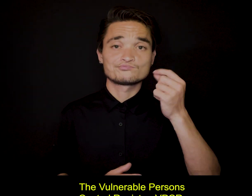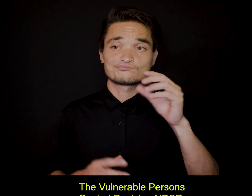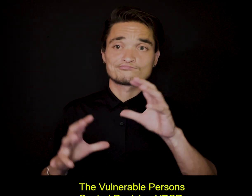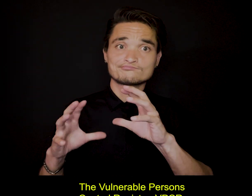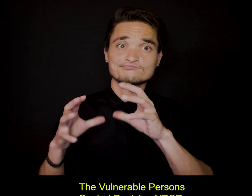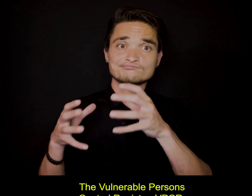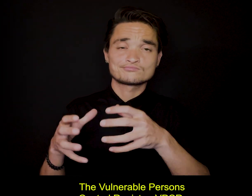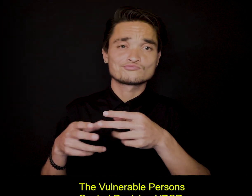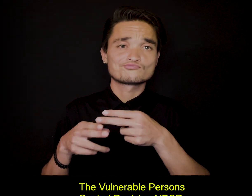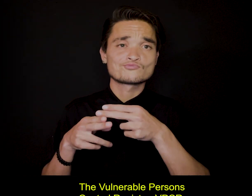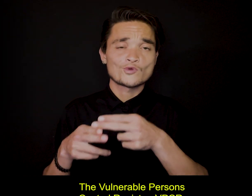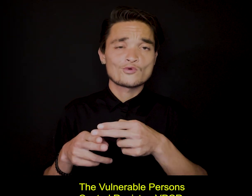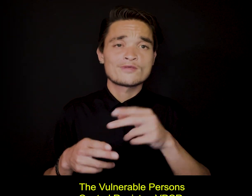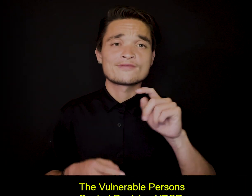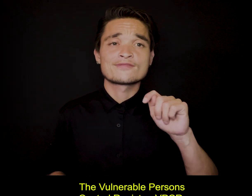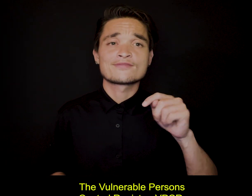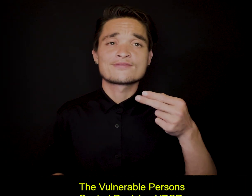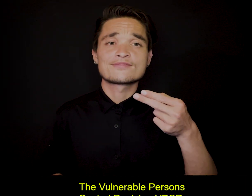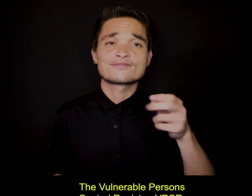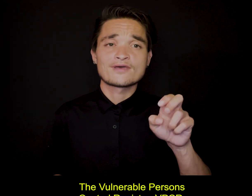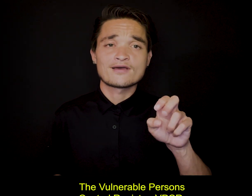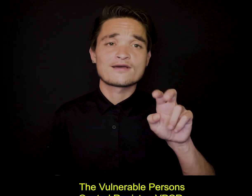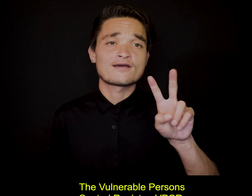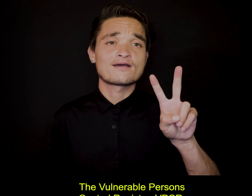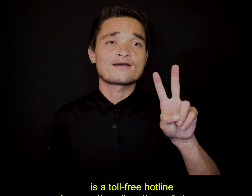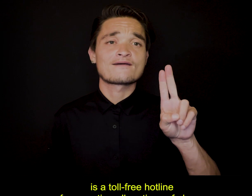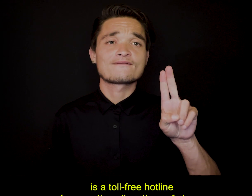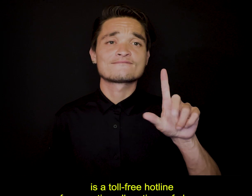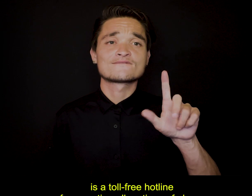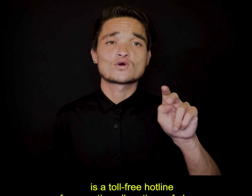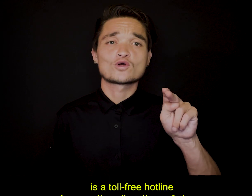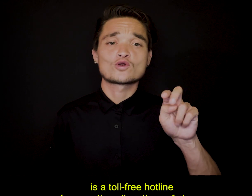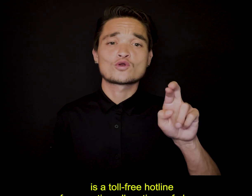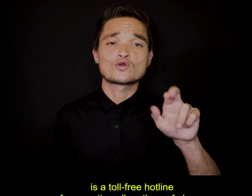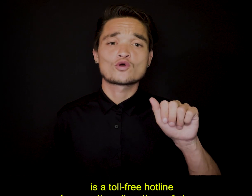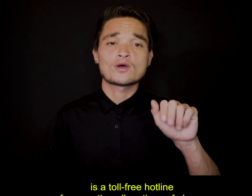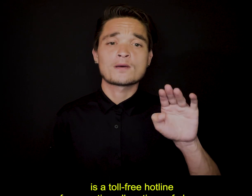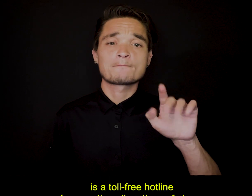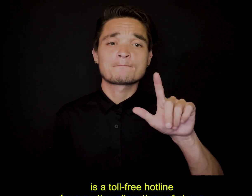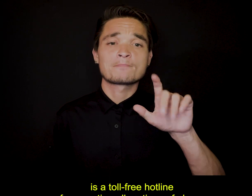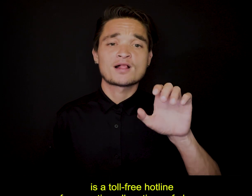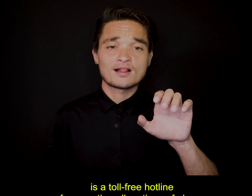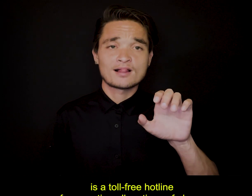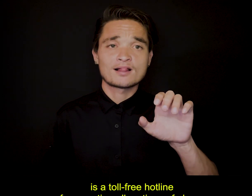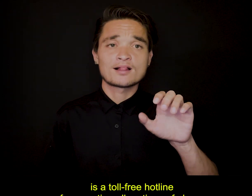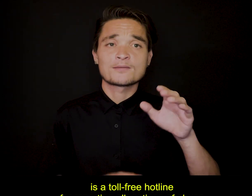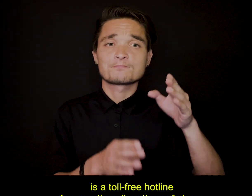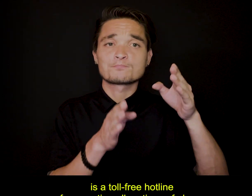The Vulnerable Persons Central Register, VPCR, is a toll-free hotline for reporting allegations of abuse